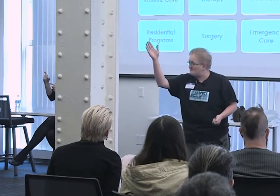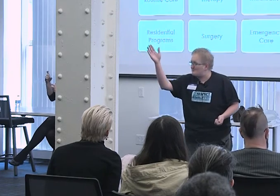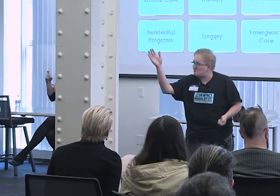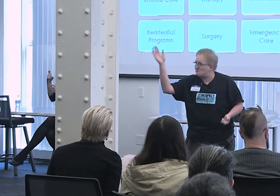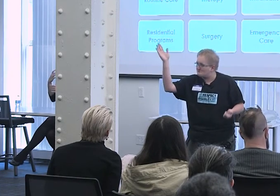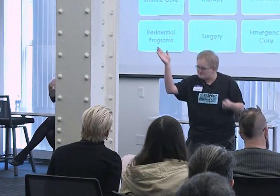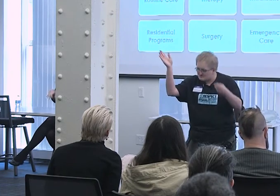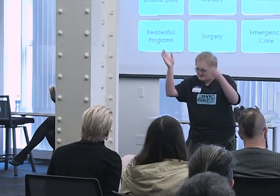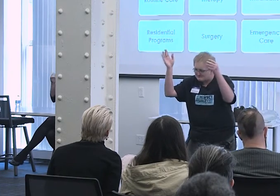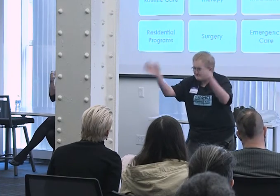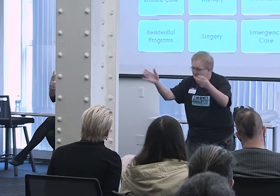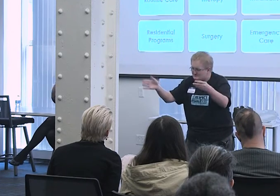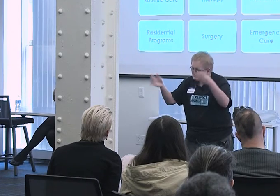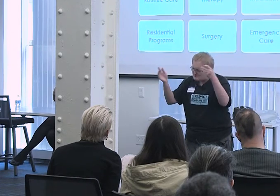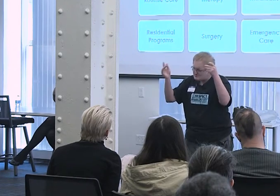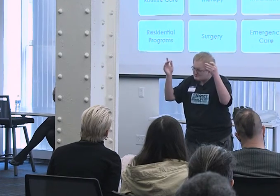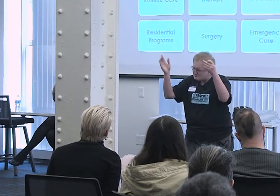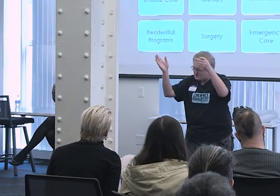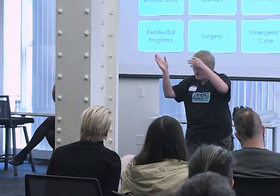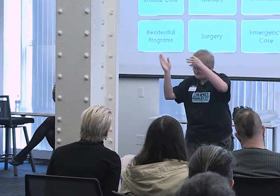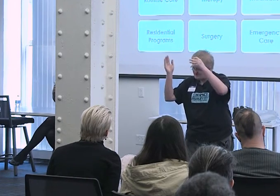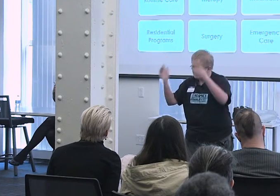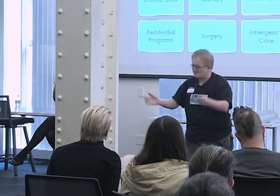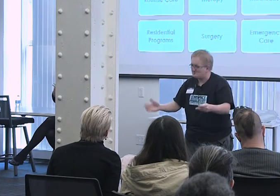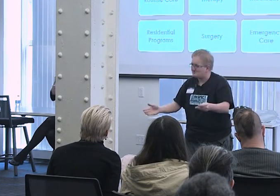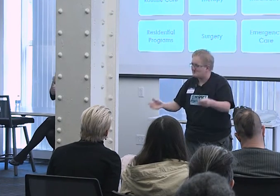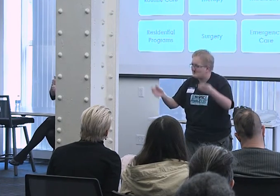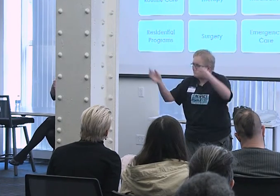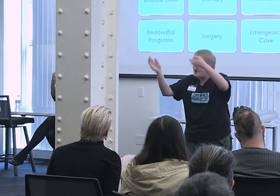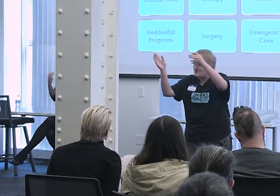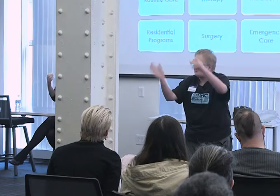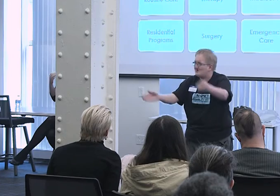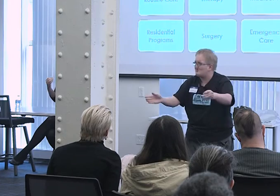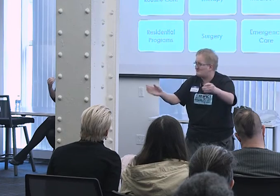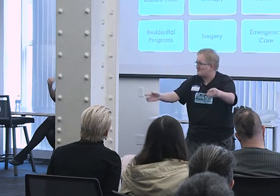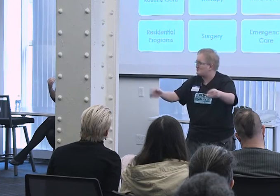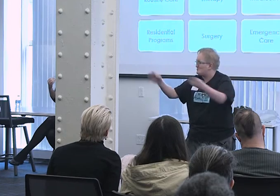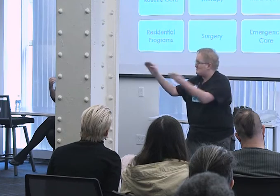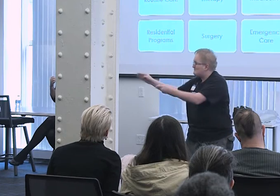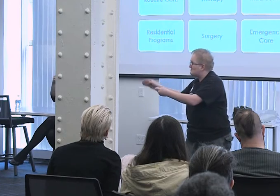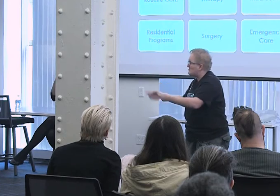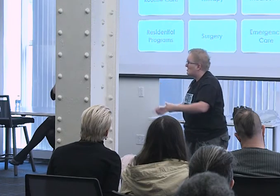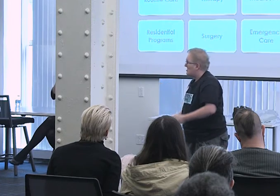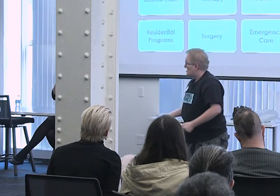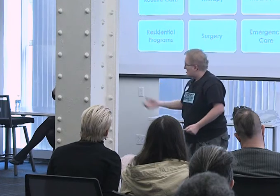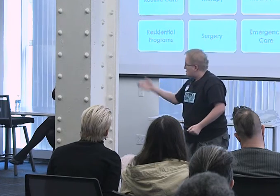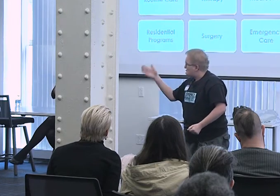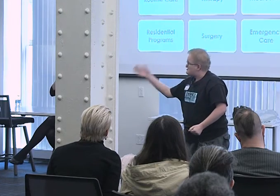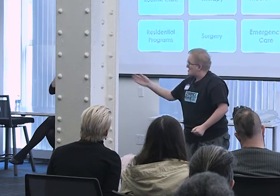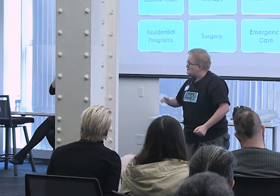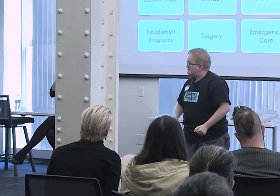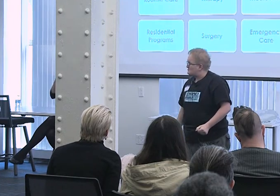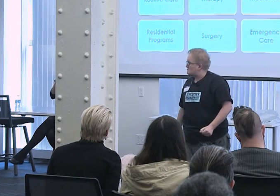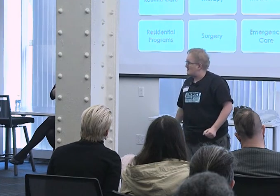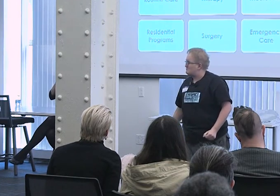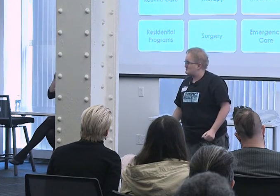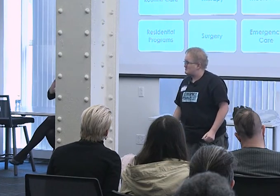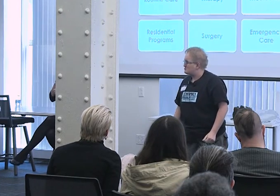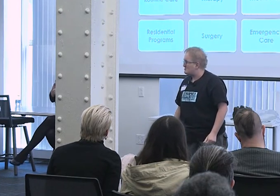People who's external genitalia are neither male nor female, the doctor will decide from birth,